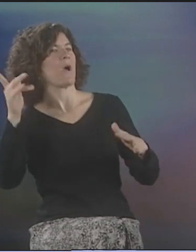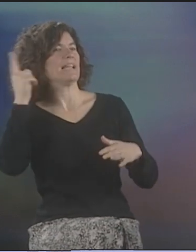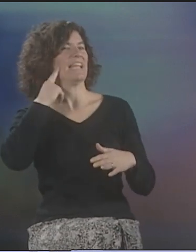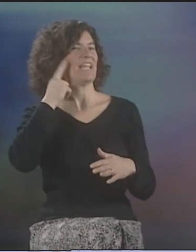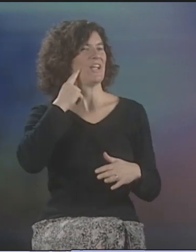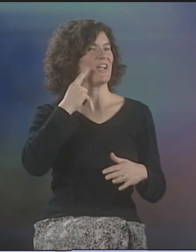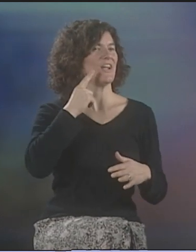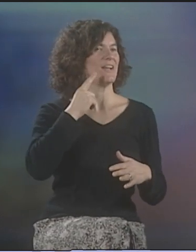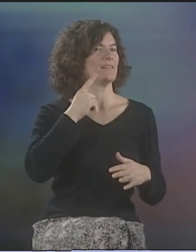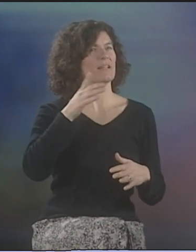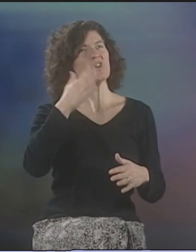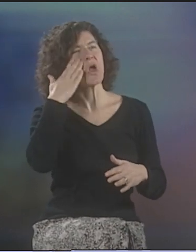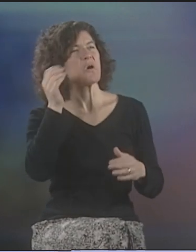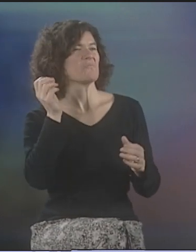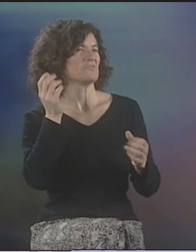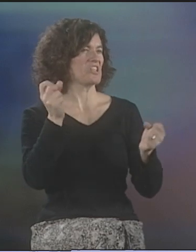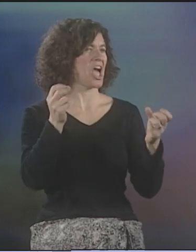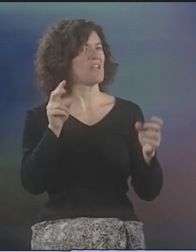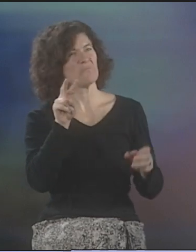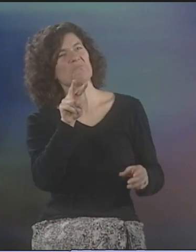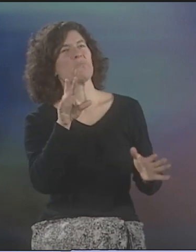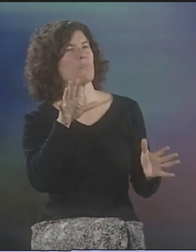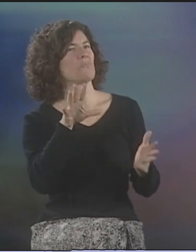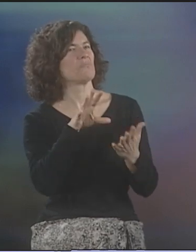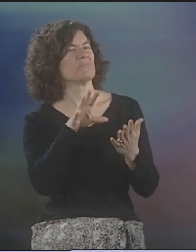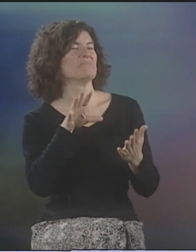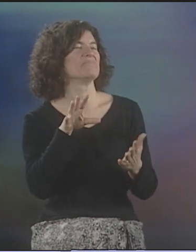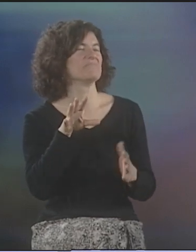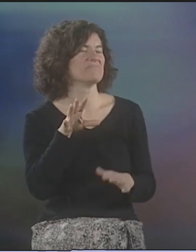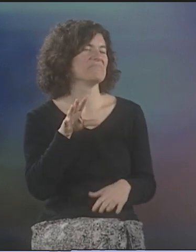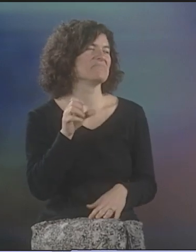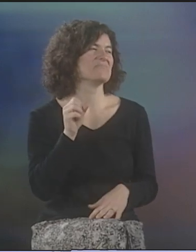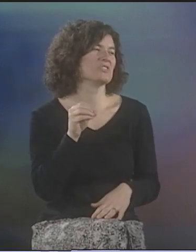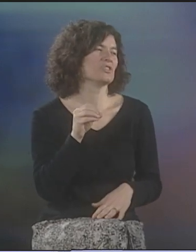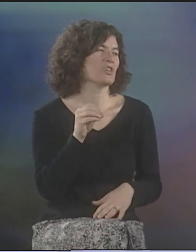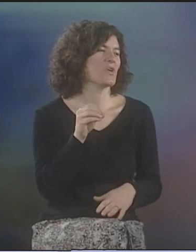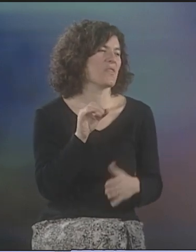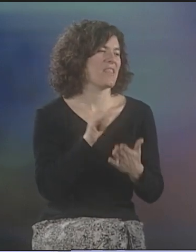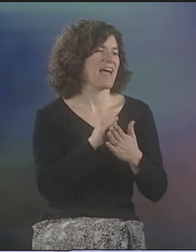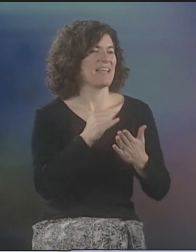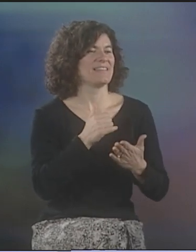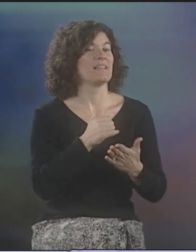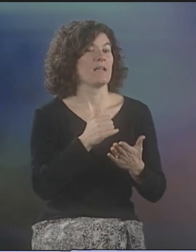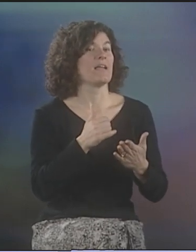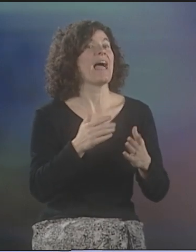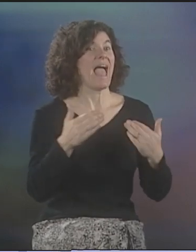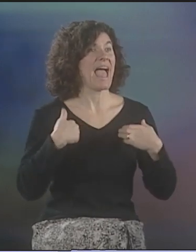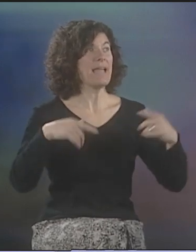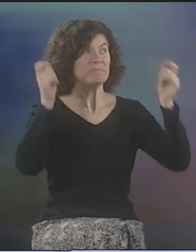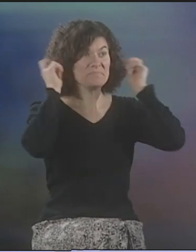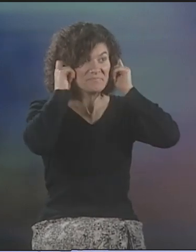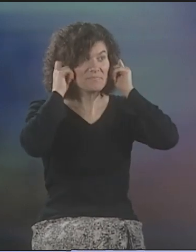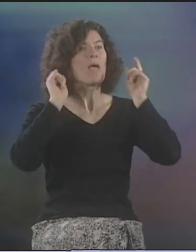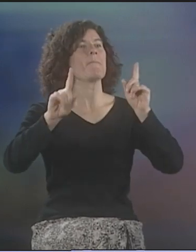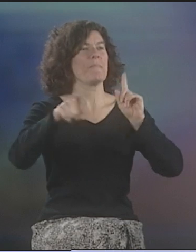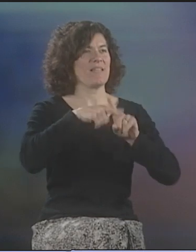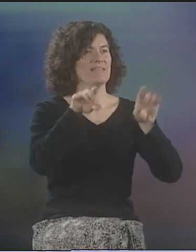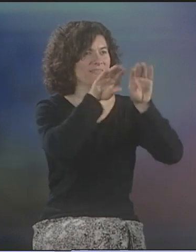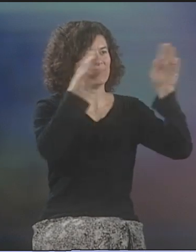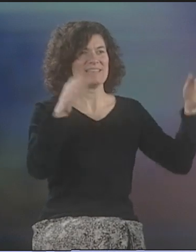AND THAT WAY, IF THERE WERE HEARING PEOPLE WHO DIDN'T WANT TO HEAR THE VOICES AND JUST ENJOY WATCHING THE SIGNS, THEY WOULDN'T HAVE TO HEAR OUR VOICES, UM,